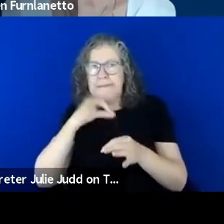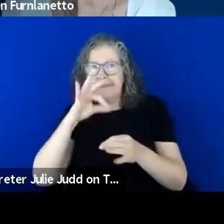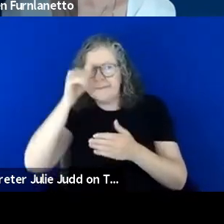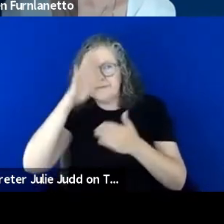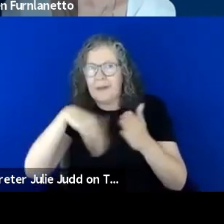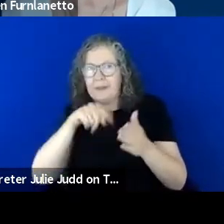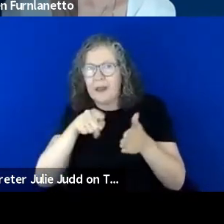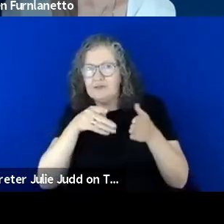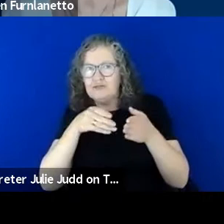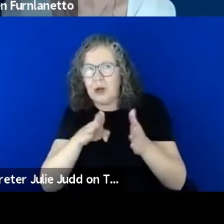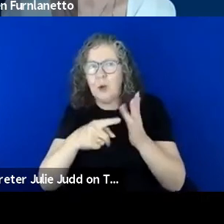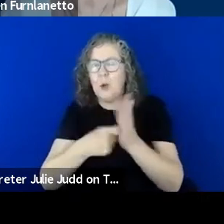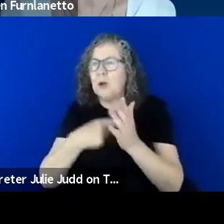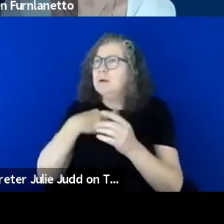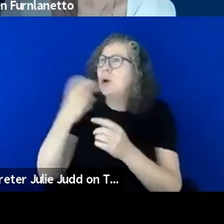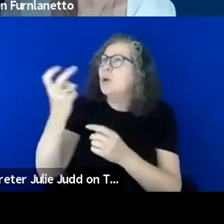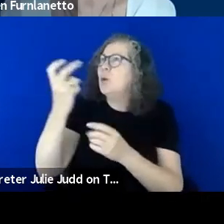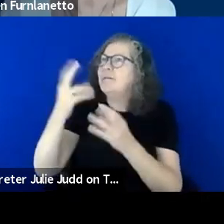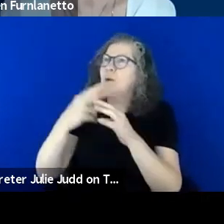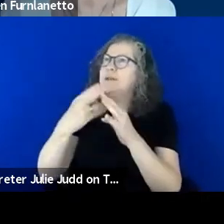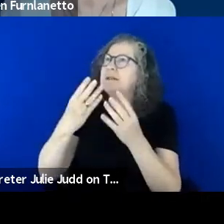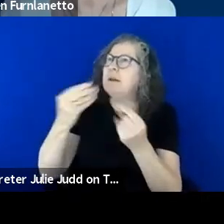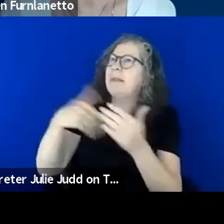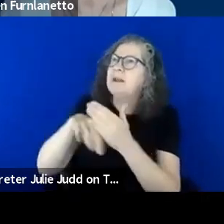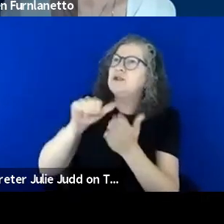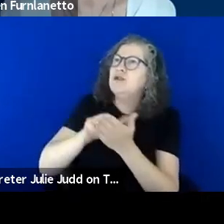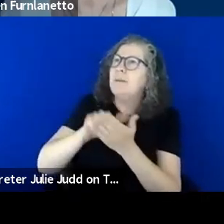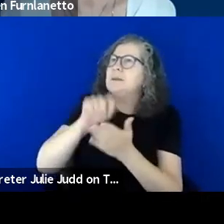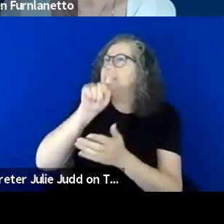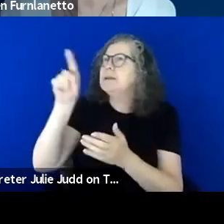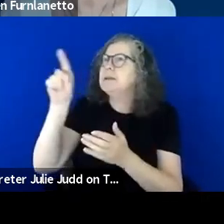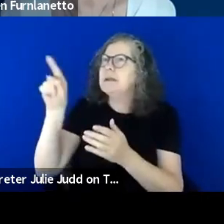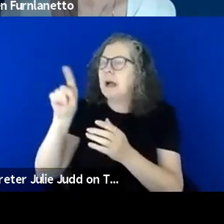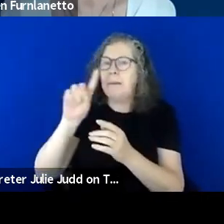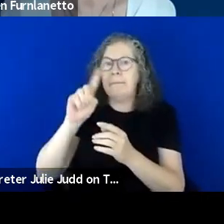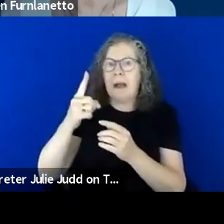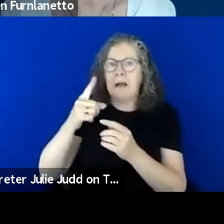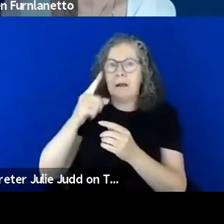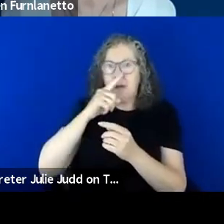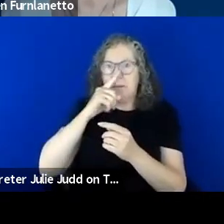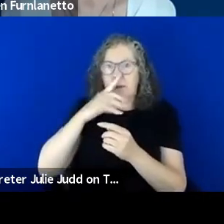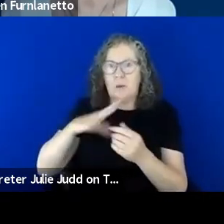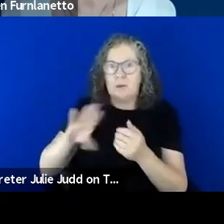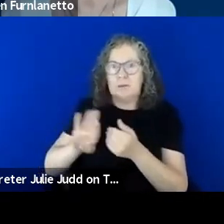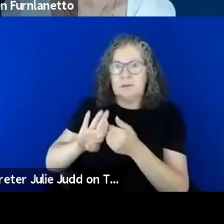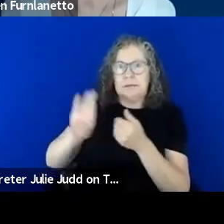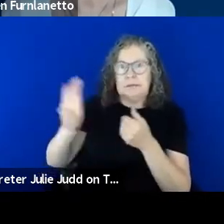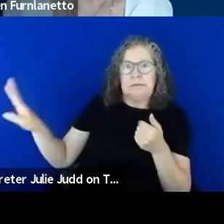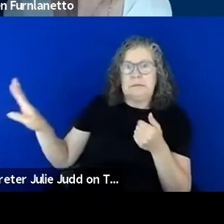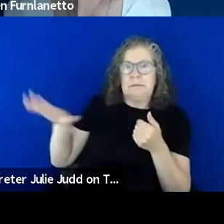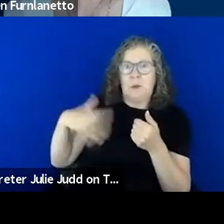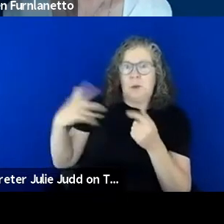item in your shop or something, so that social distancing was an issue, who you are asking for